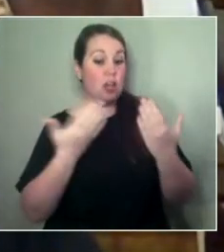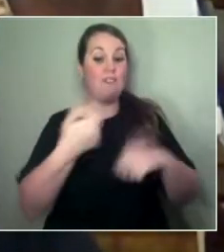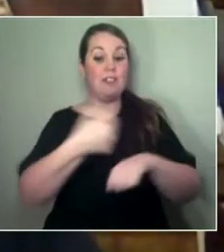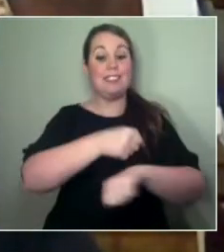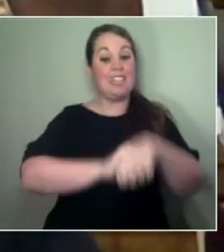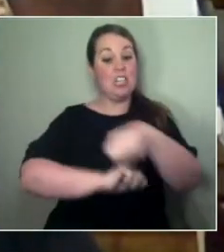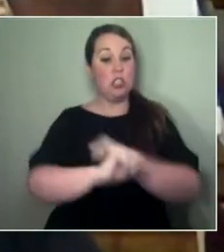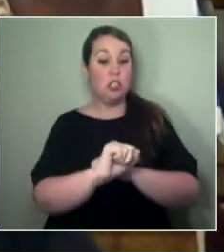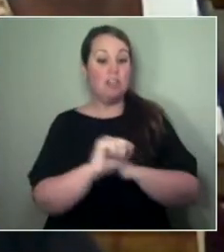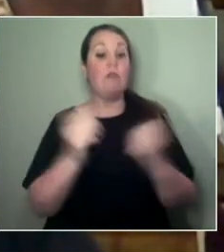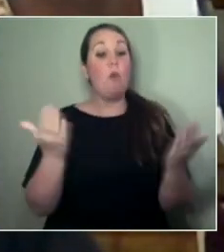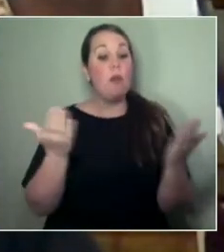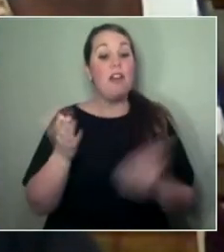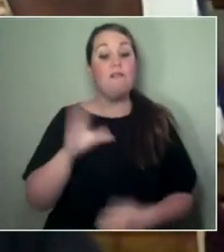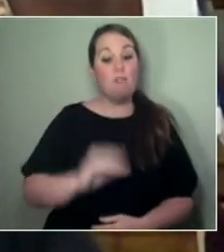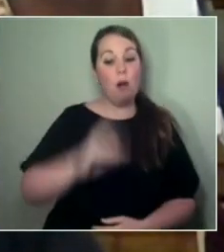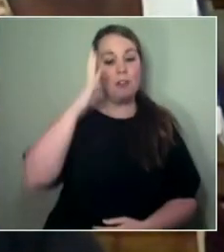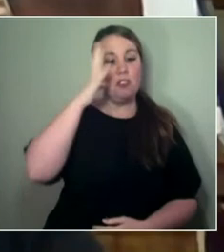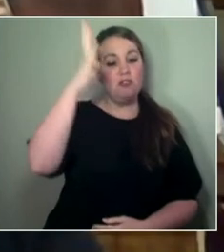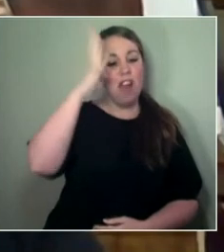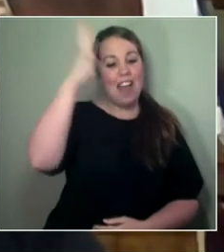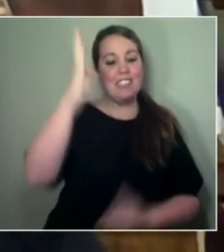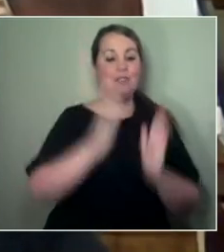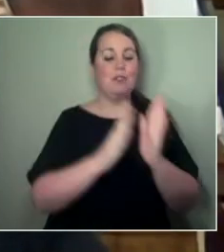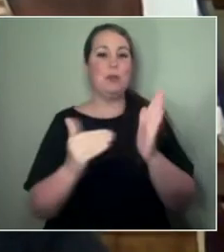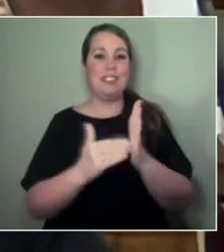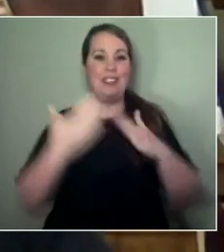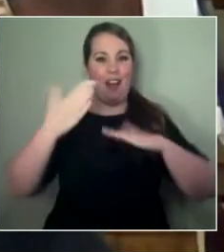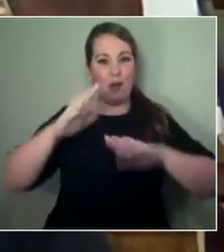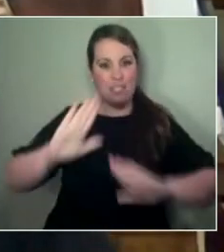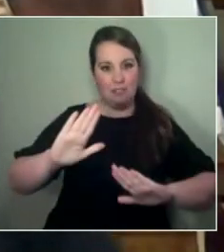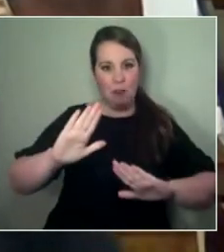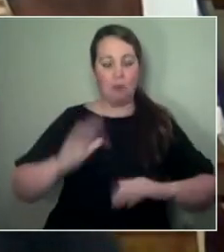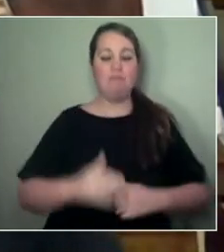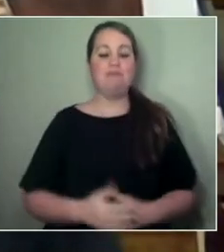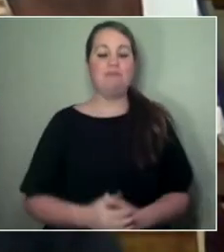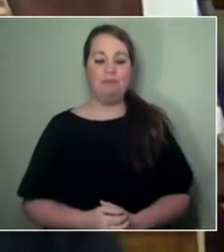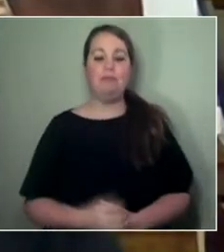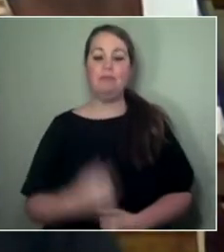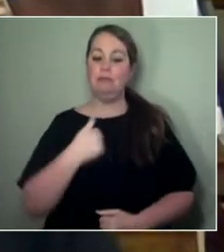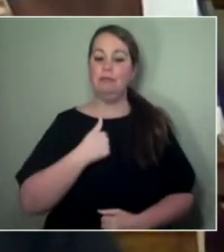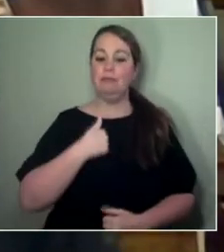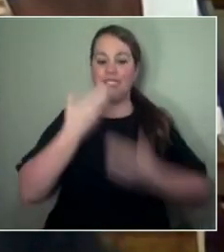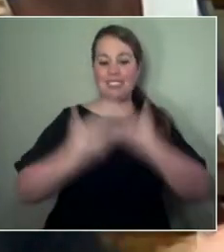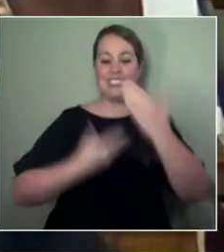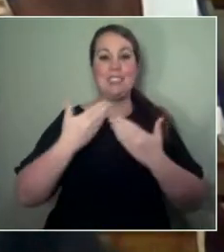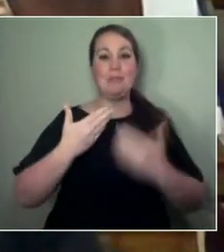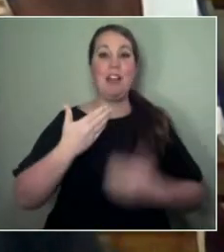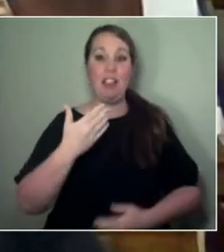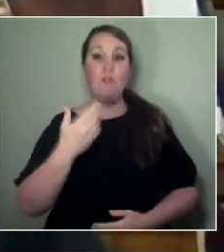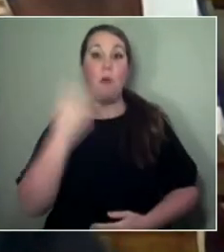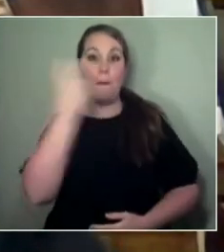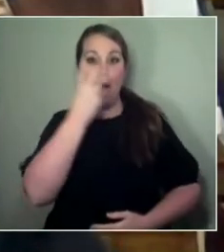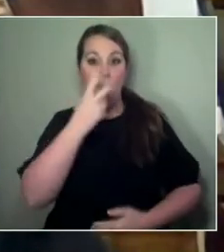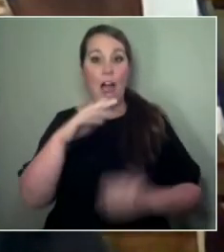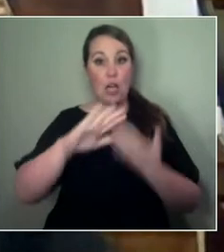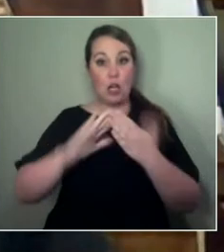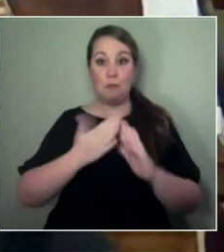and yellow hihi shell earrings, and I'm beaming in from Tāmaki Makaurau Auckland. Thank you for joining this conversation,